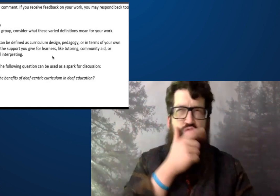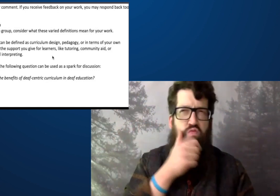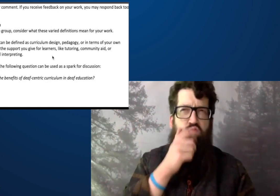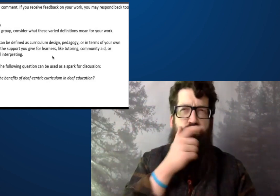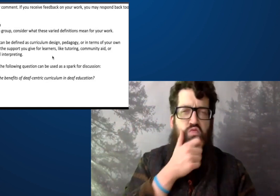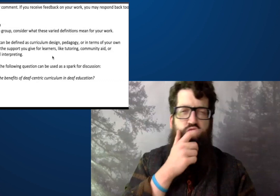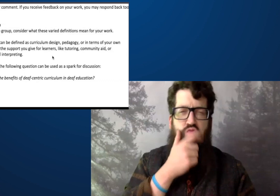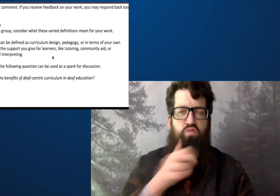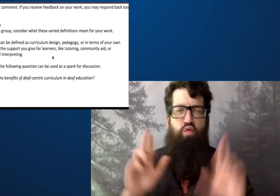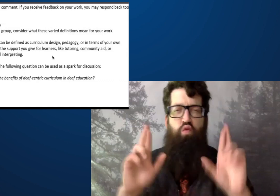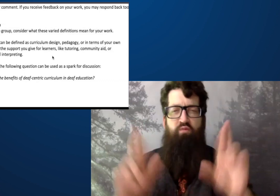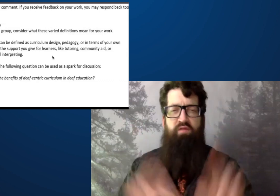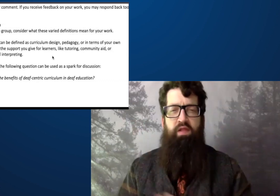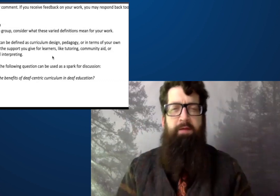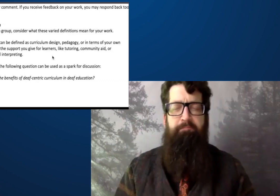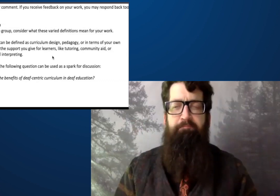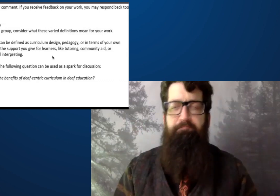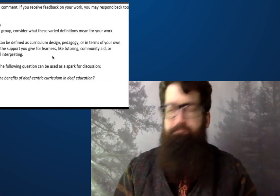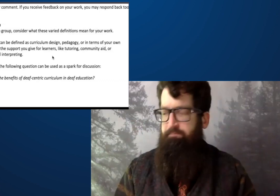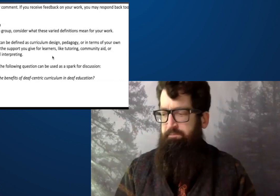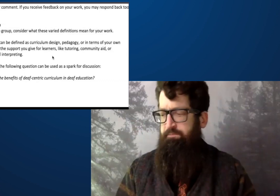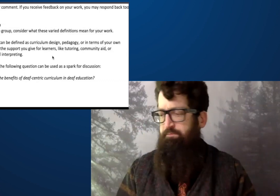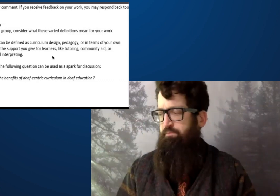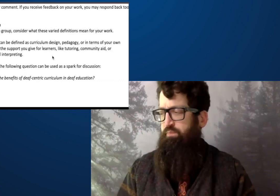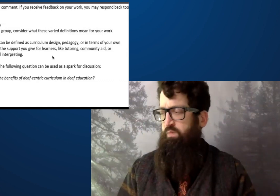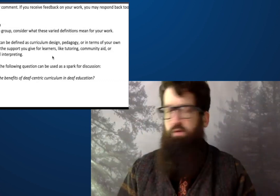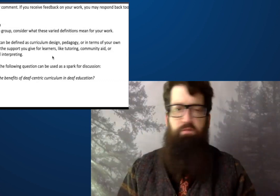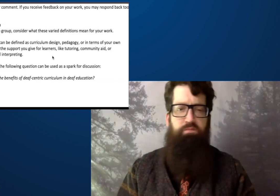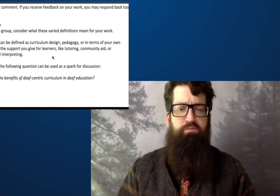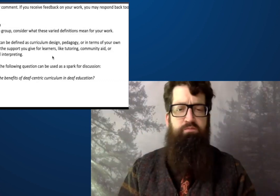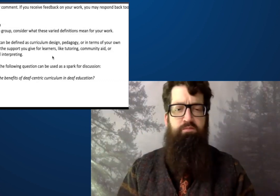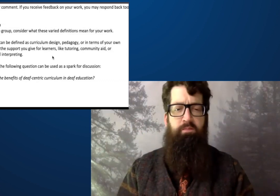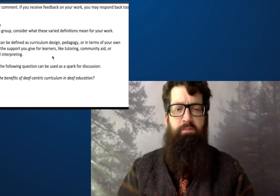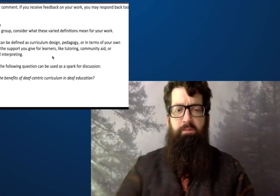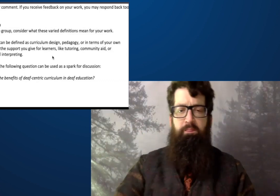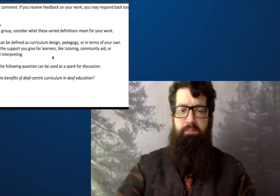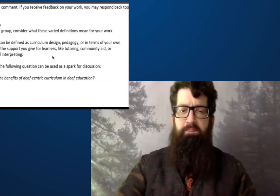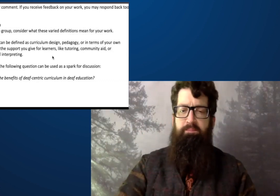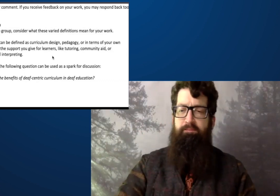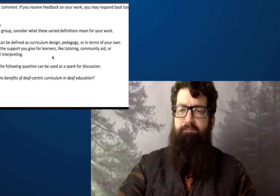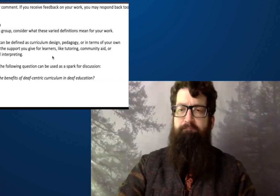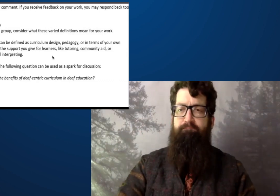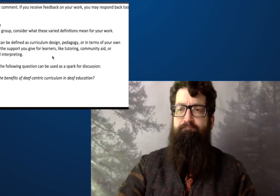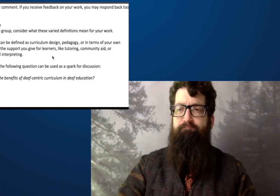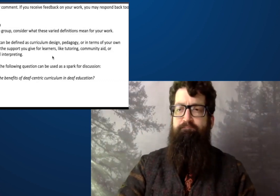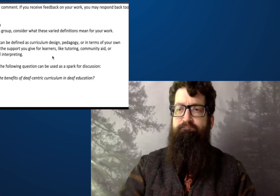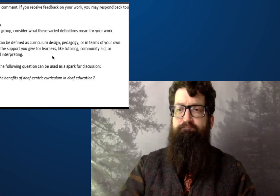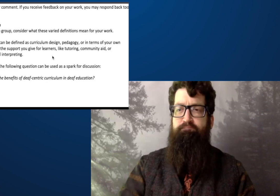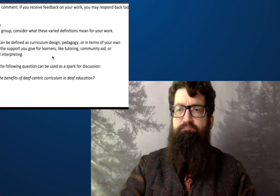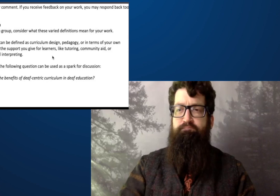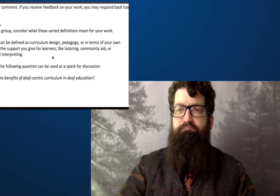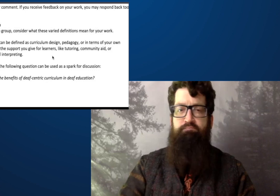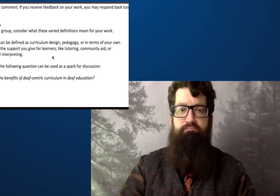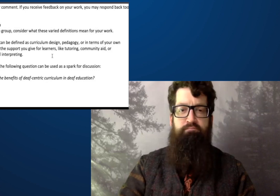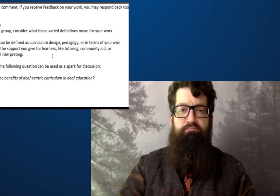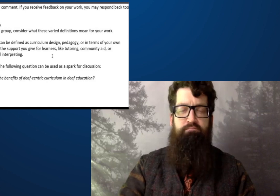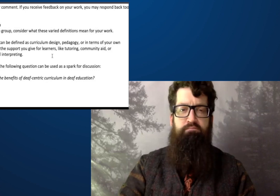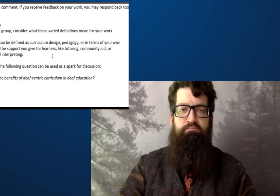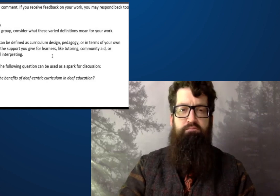And if you'd like, after this webinar is finished, if you wanted to contribute, you can as well.